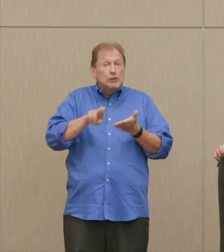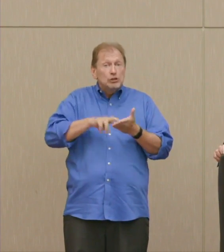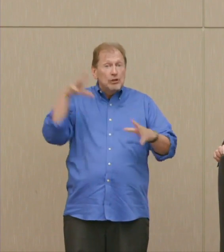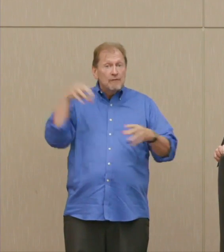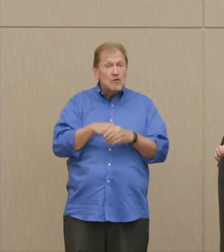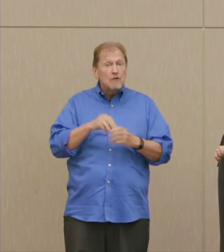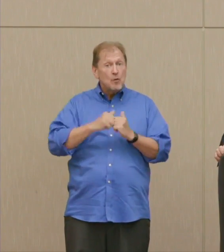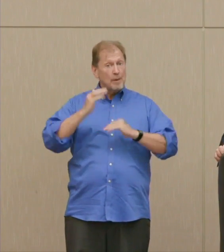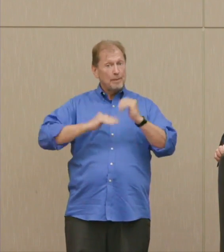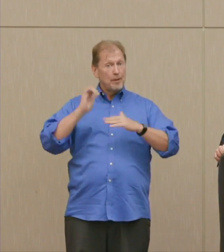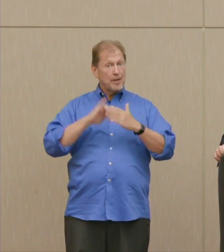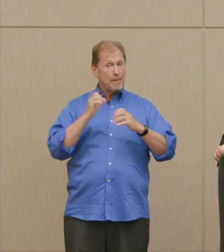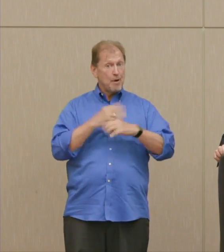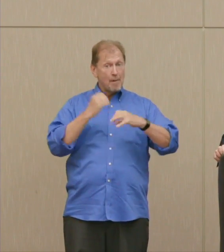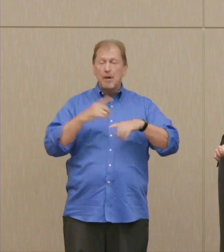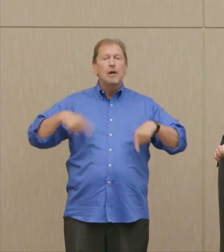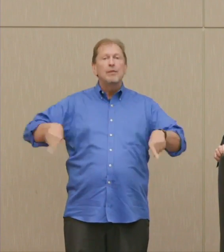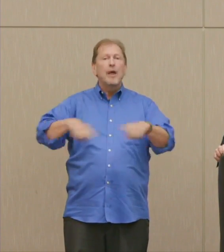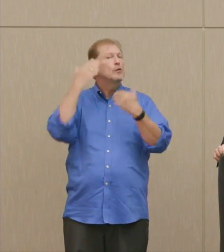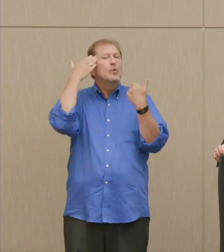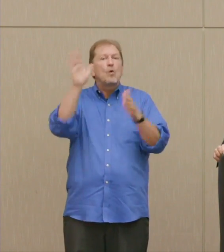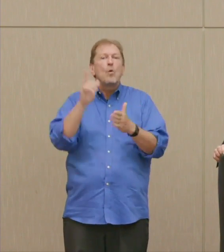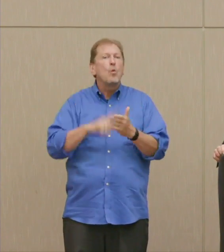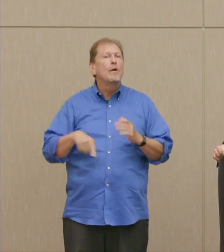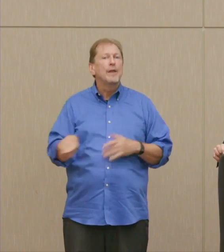Dr. Ellsberg: The final design was at Los Alamos in New Mexico.